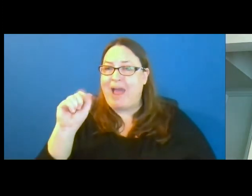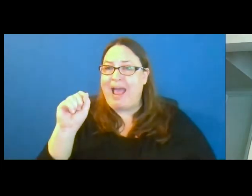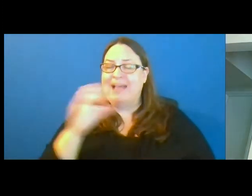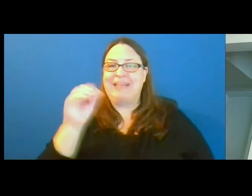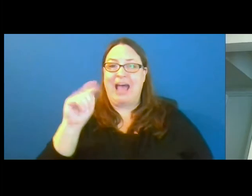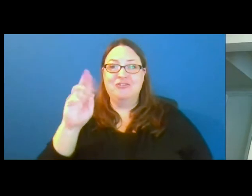navigate them.